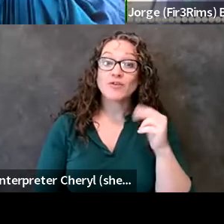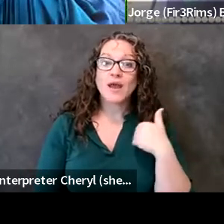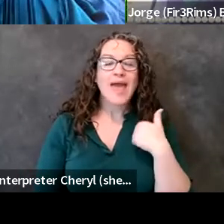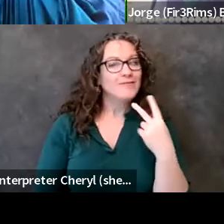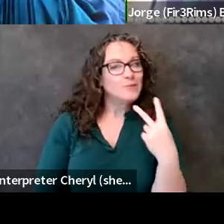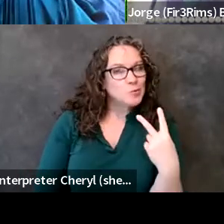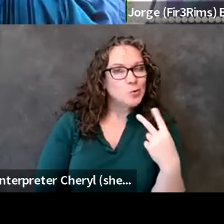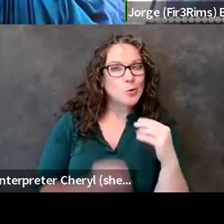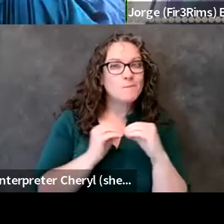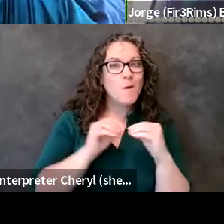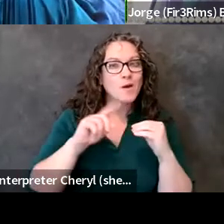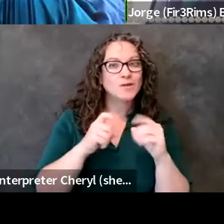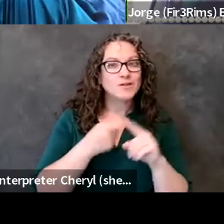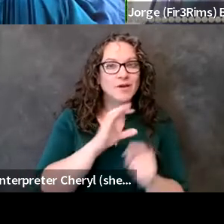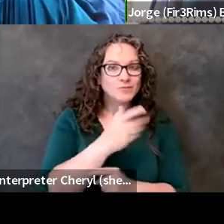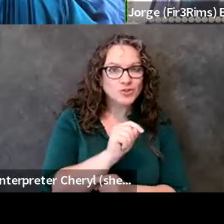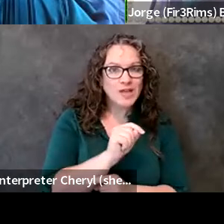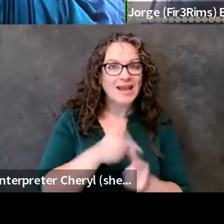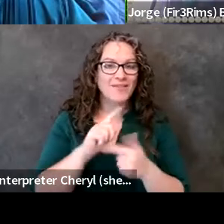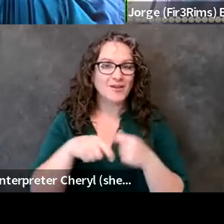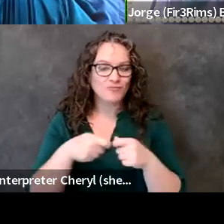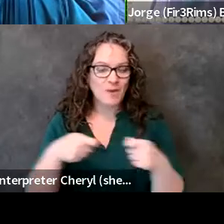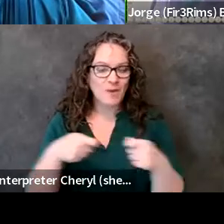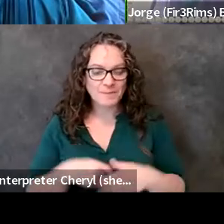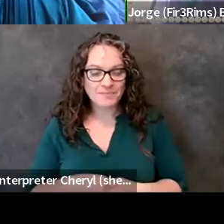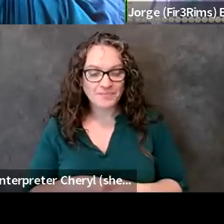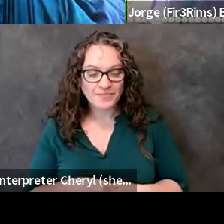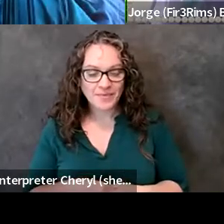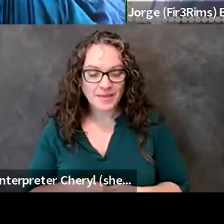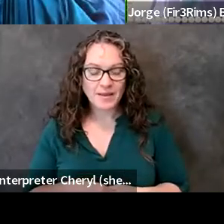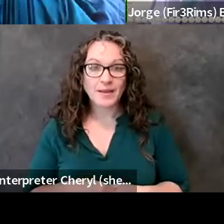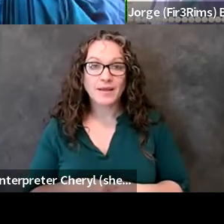from the chat um and then we'll wrap it up so jamie i'm gonna go ahead and spotlight you if you